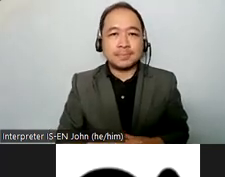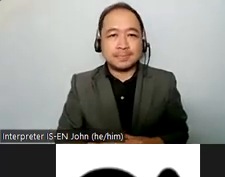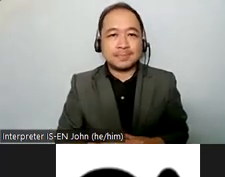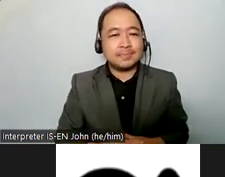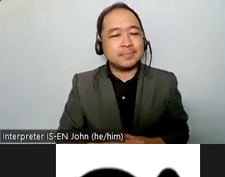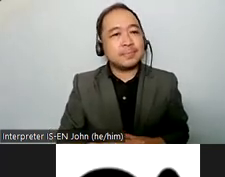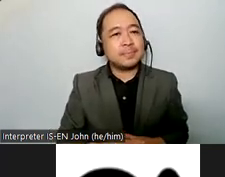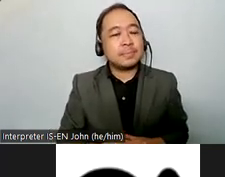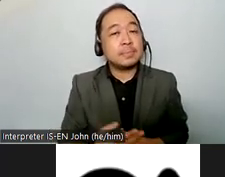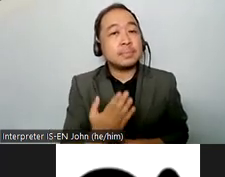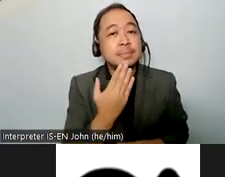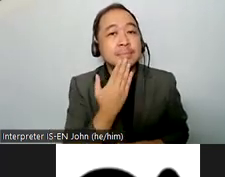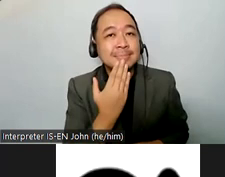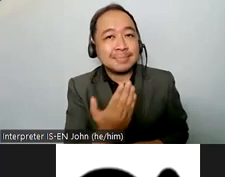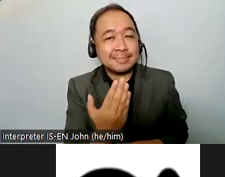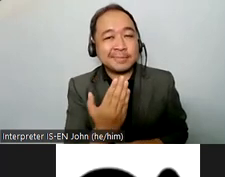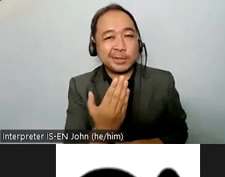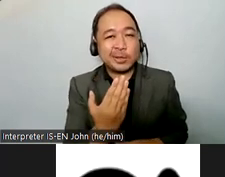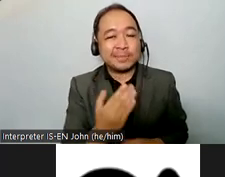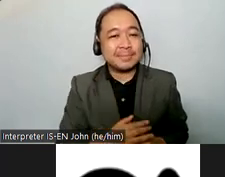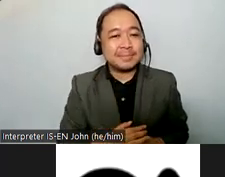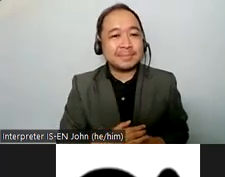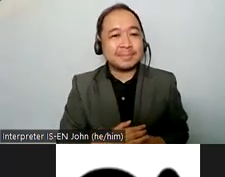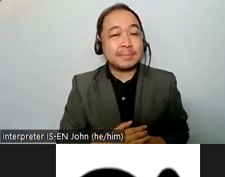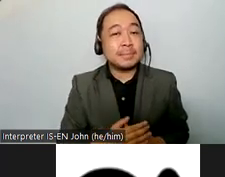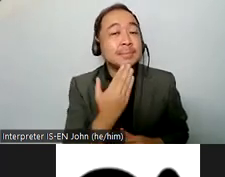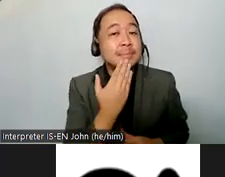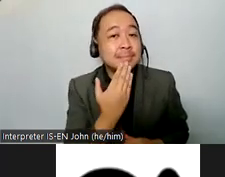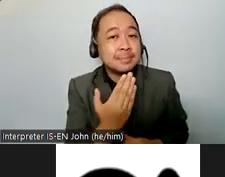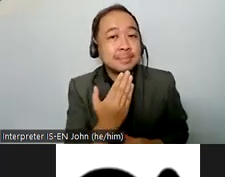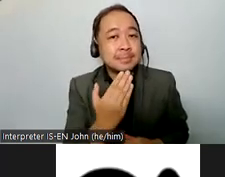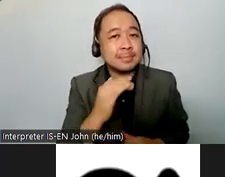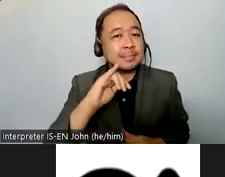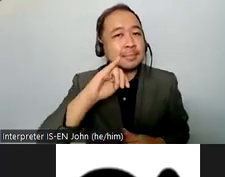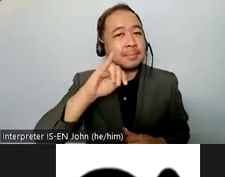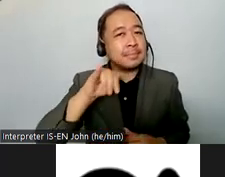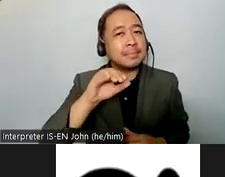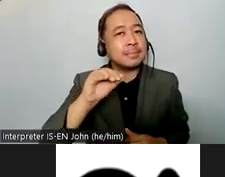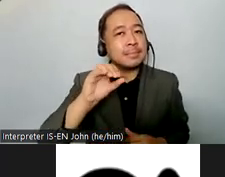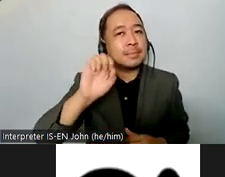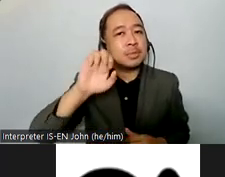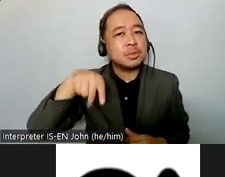thank you very much thank you very much mr john murray who is the